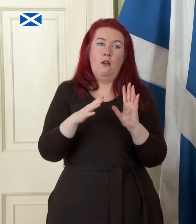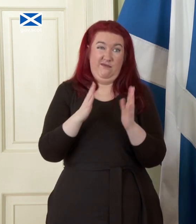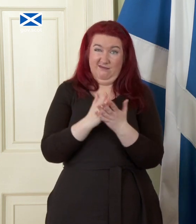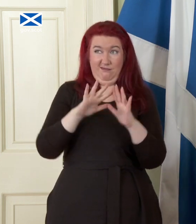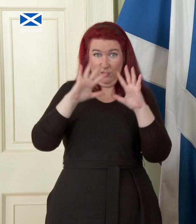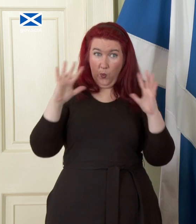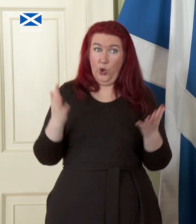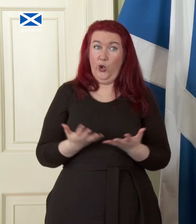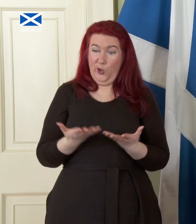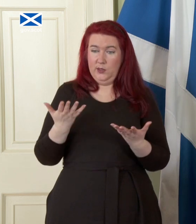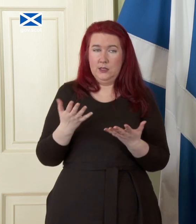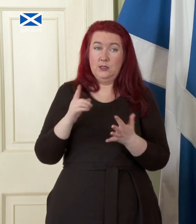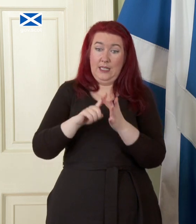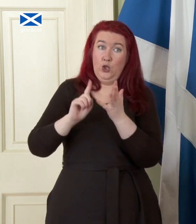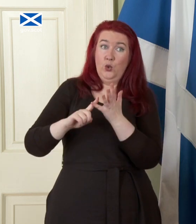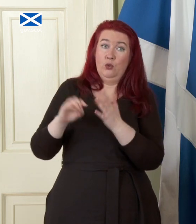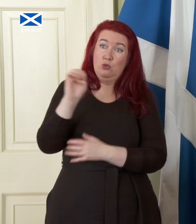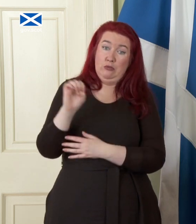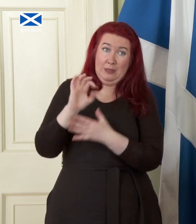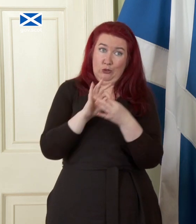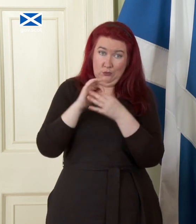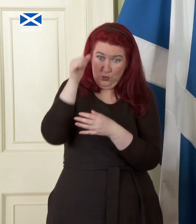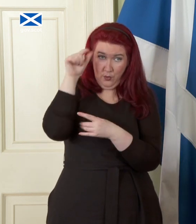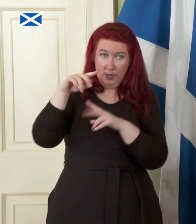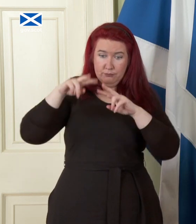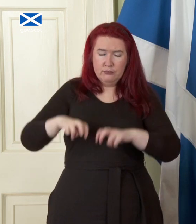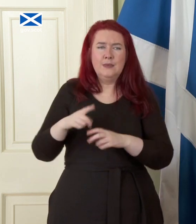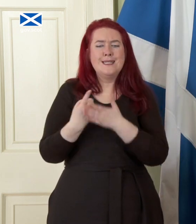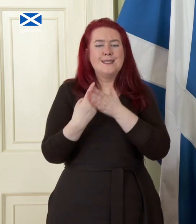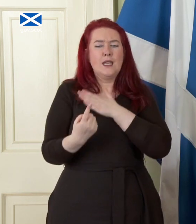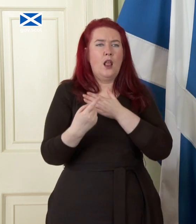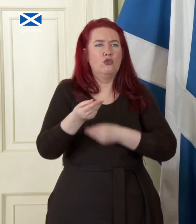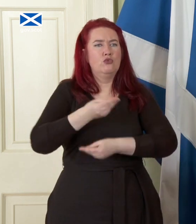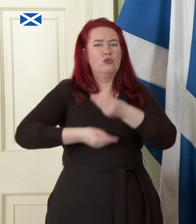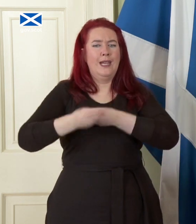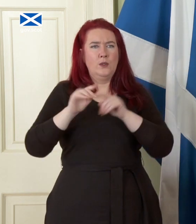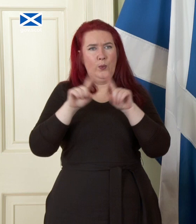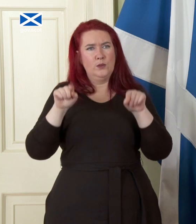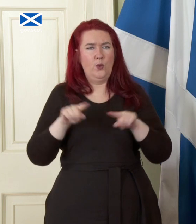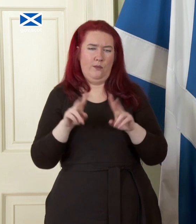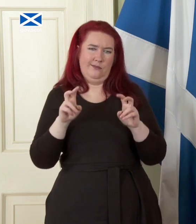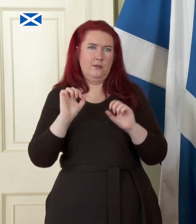now and the European Union itself is looking at this the the single trade window model Norway